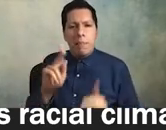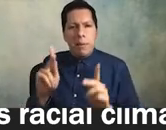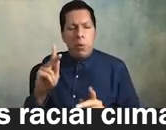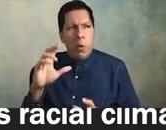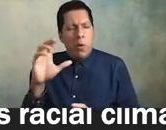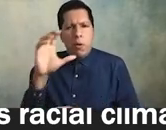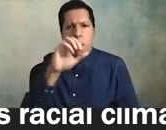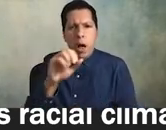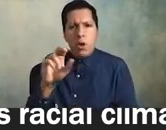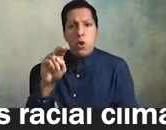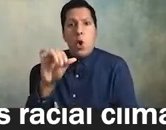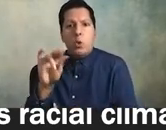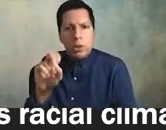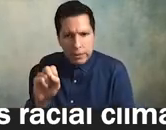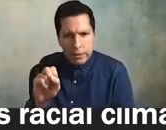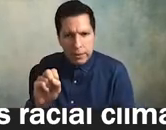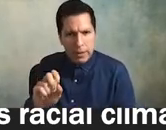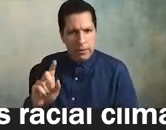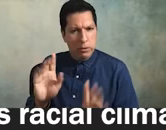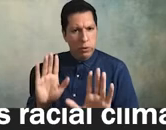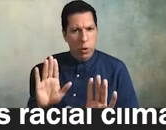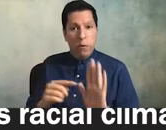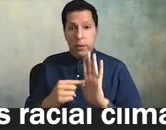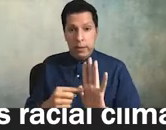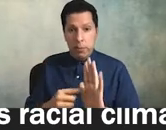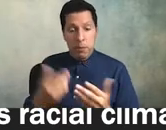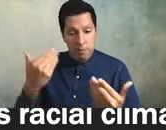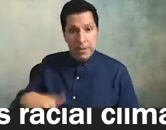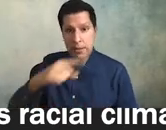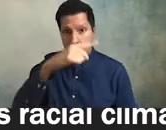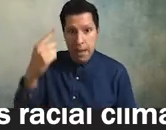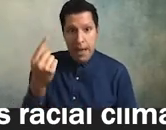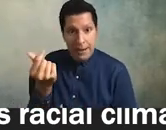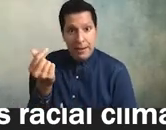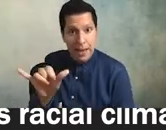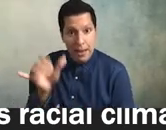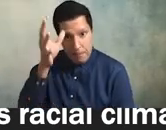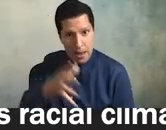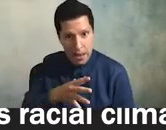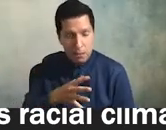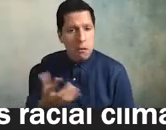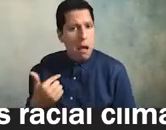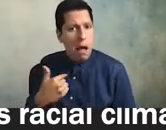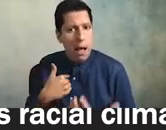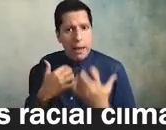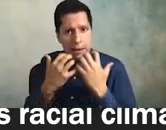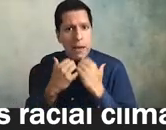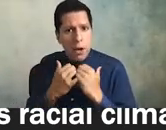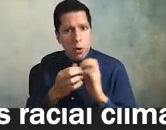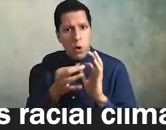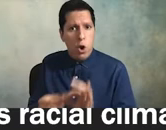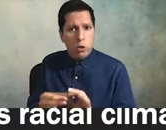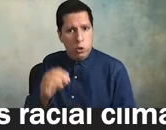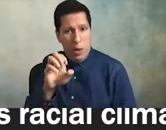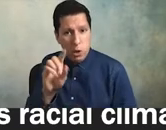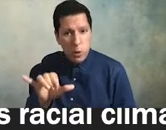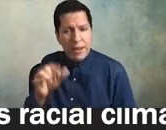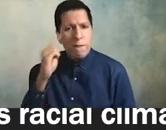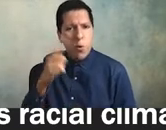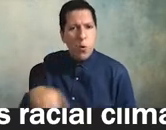thoughtful and responsible here as a black gay man i very much care about equity for queer members of